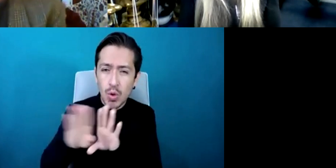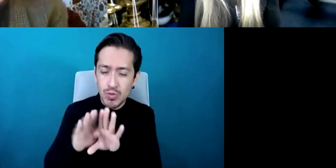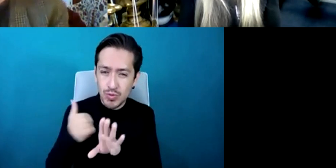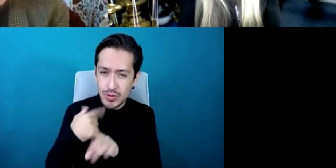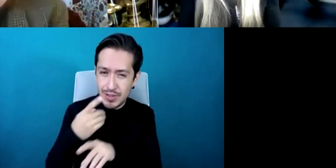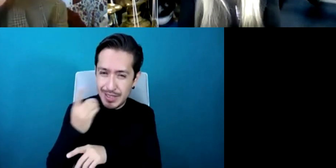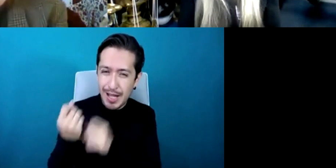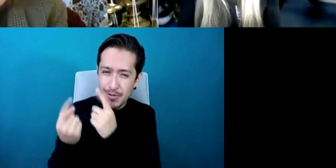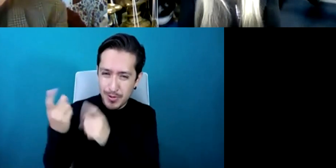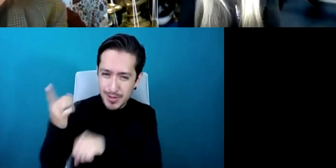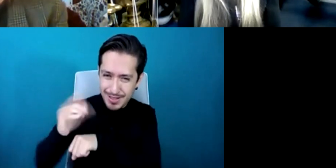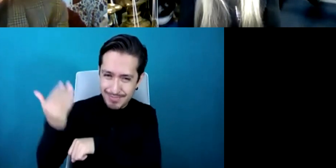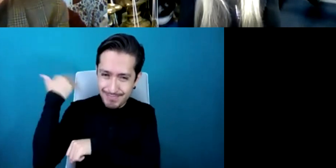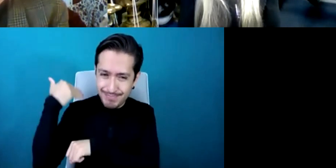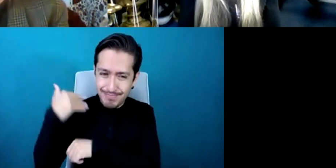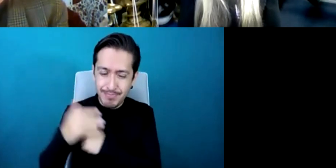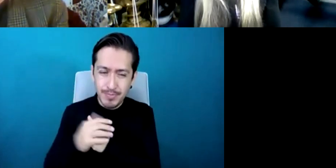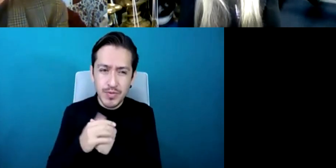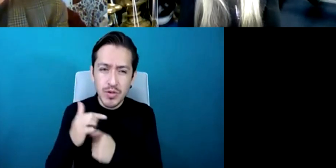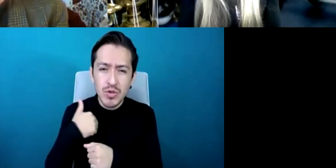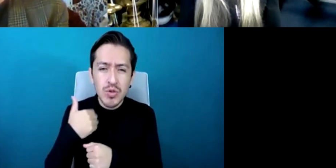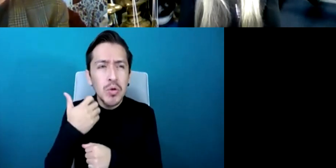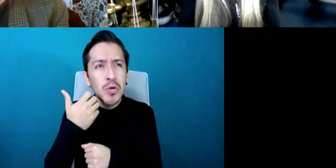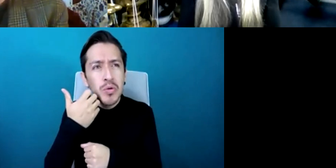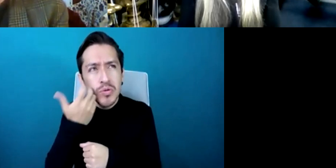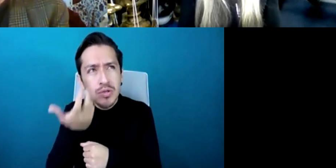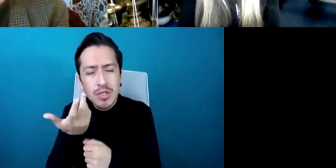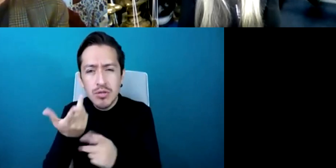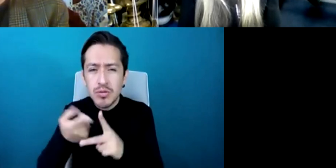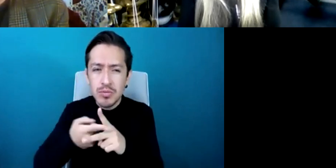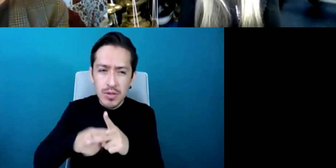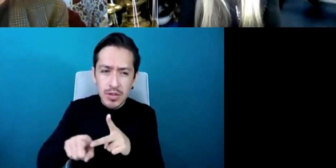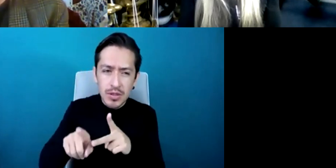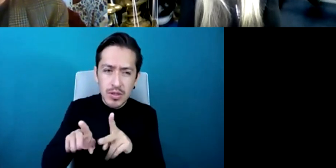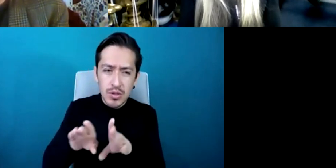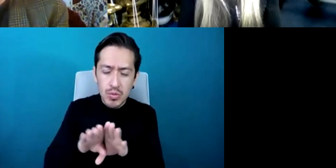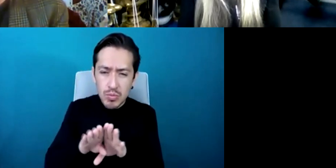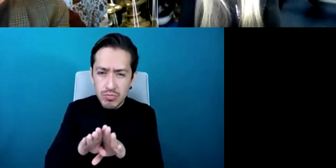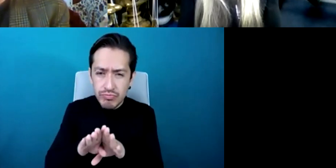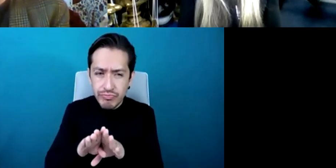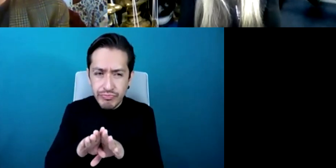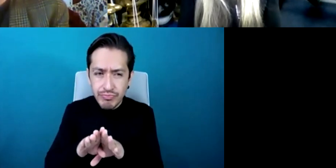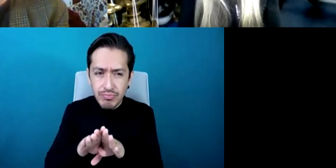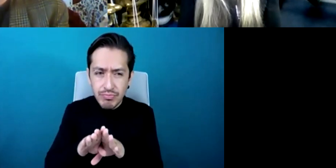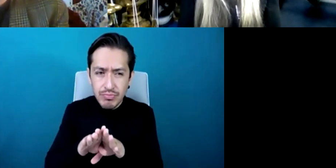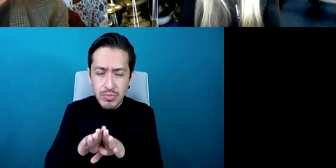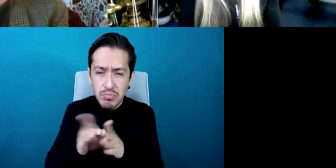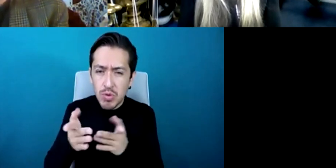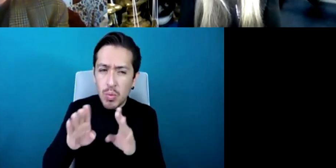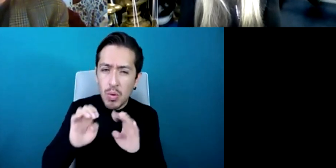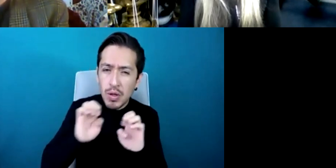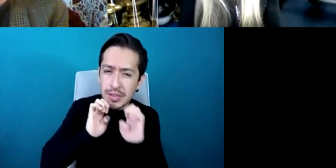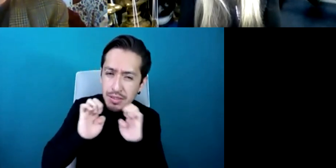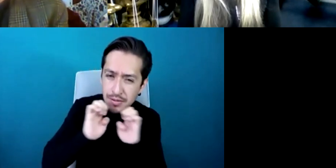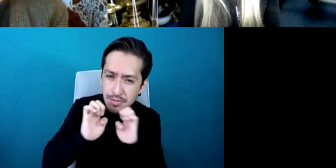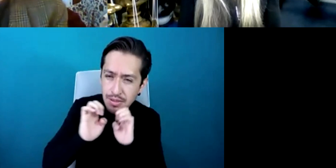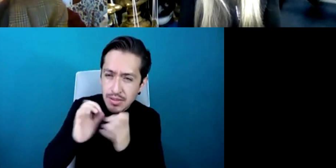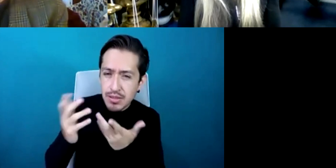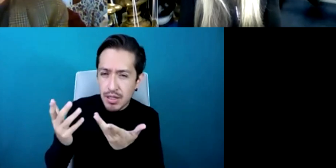ago, I want to begin by citing a passage of yours in an interview of from last year where you